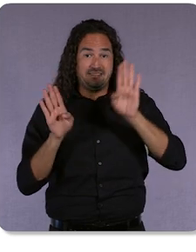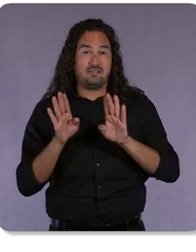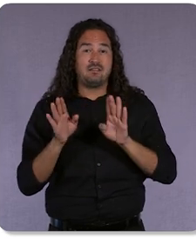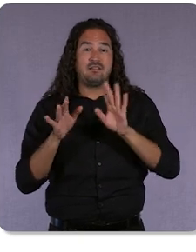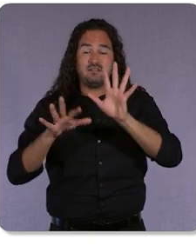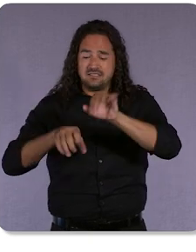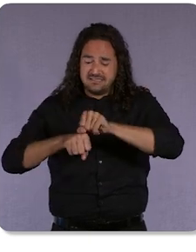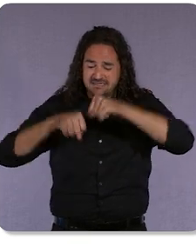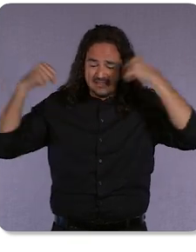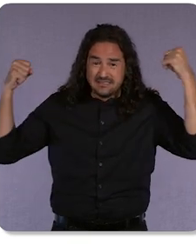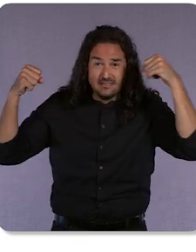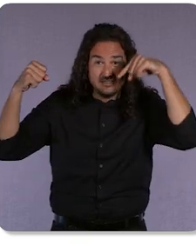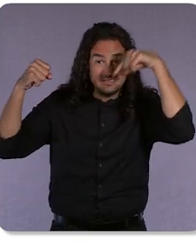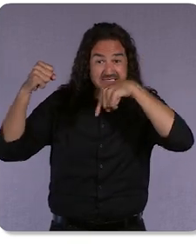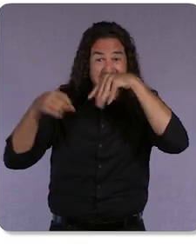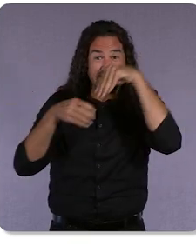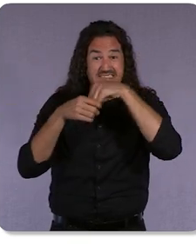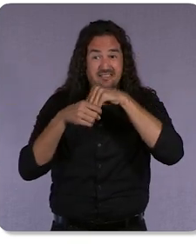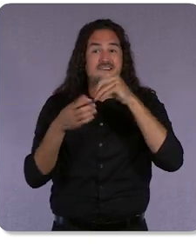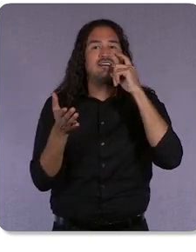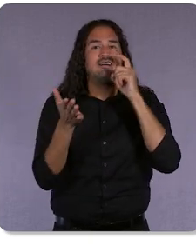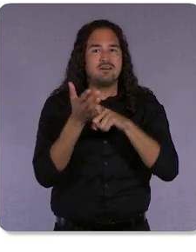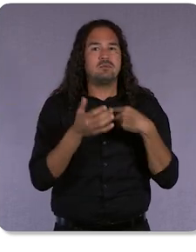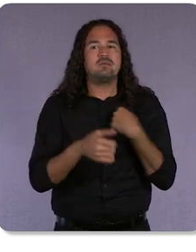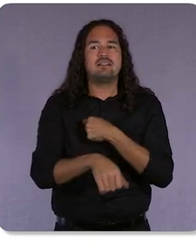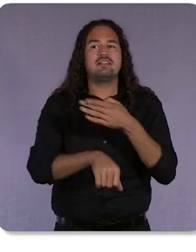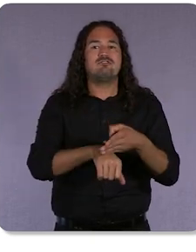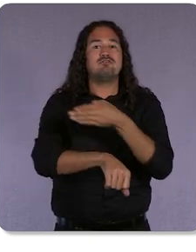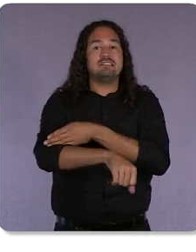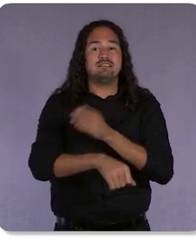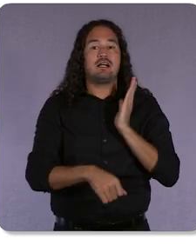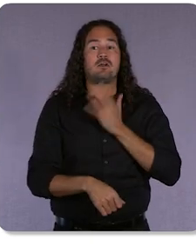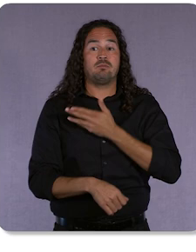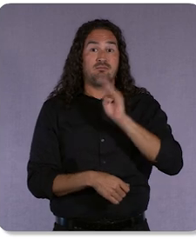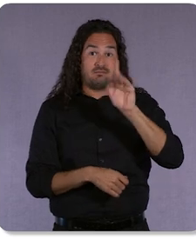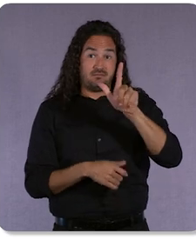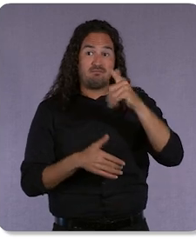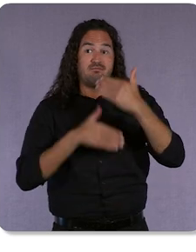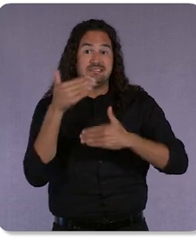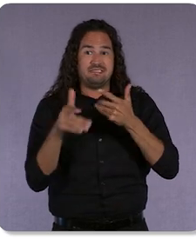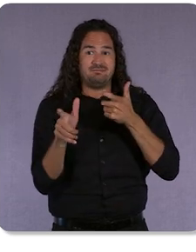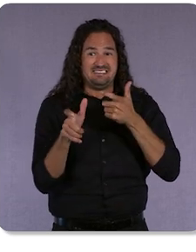we increased our machine learning processing speed by more than ten times over the last year.